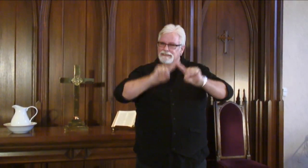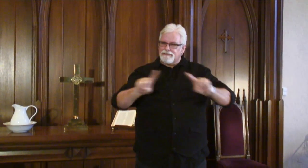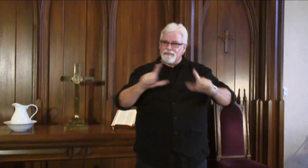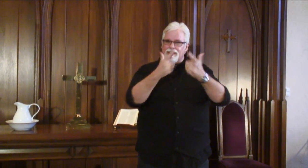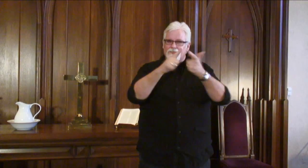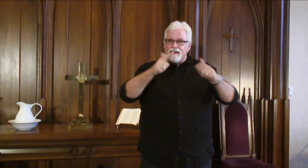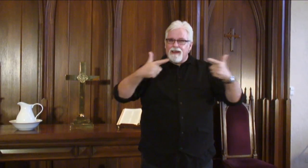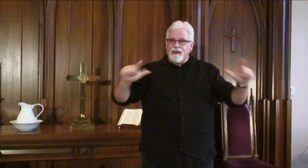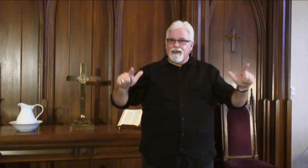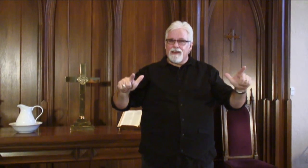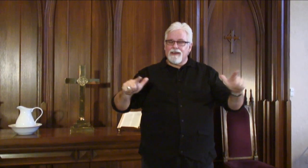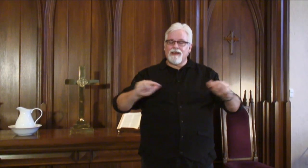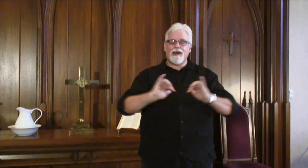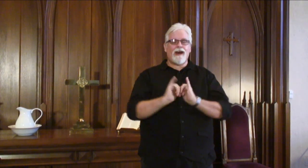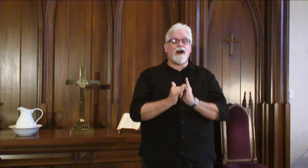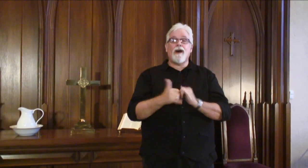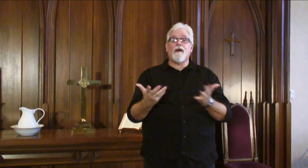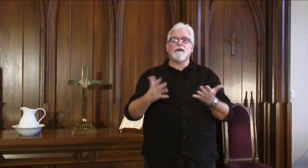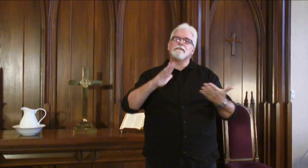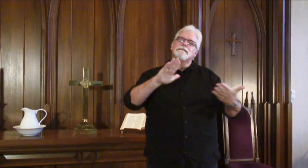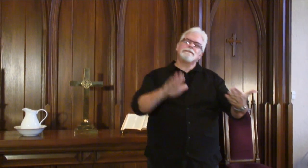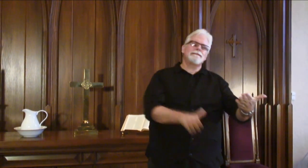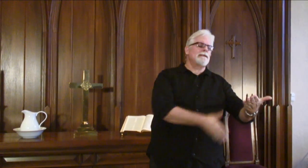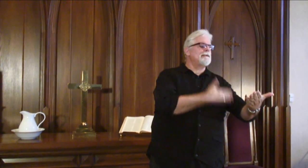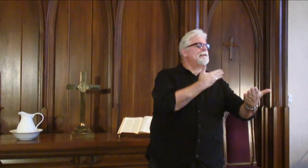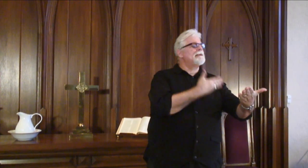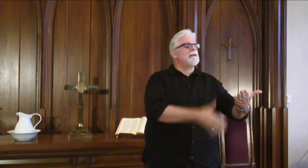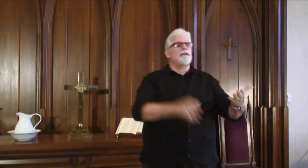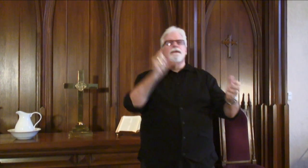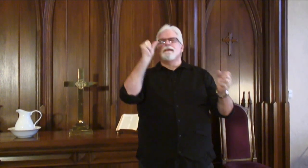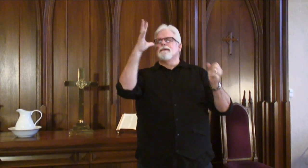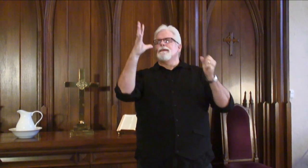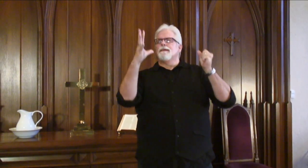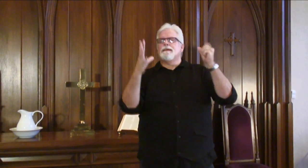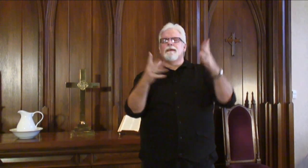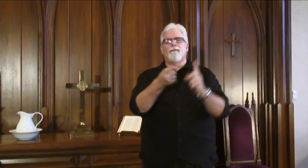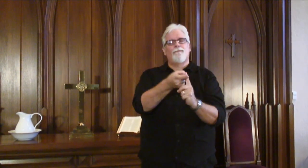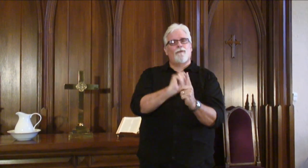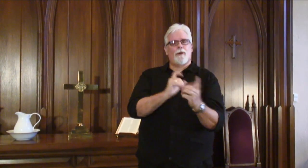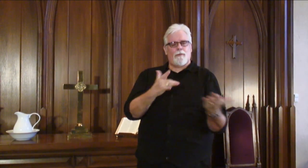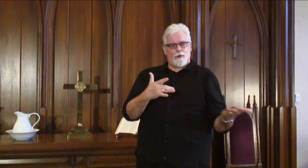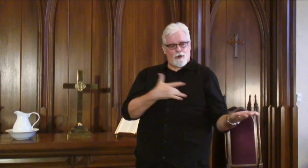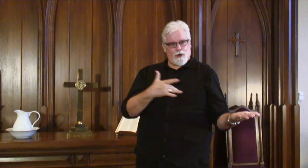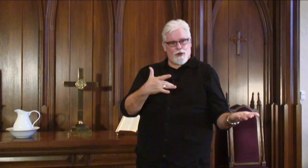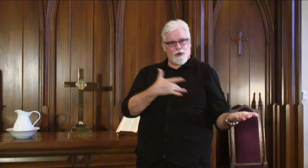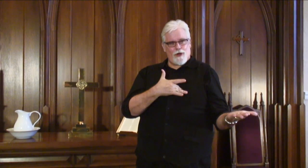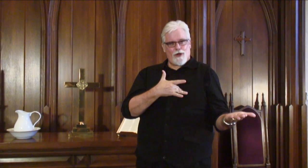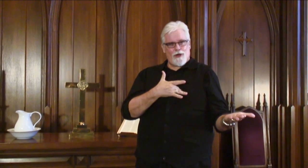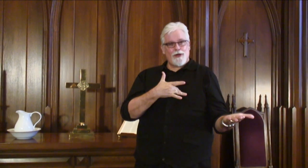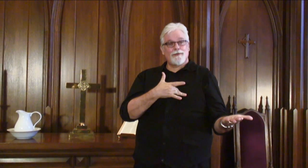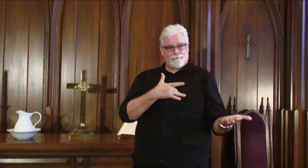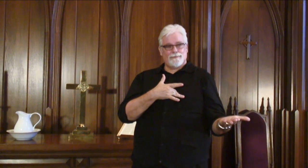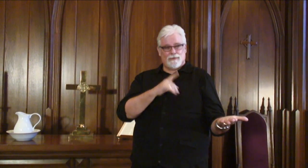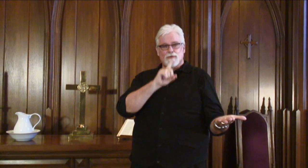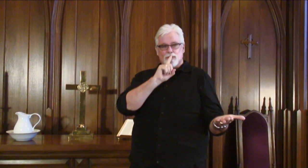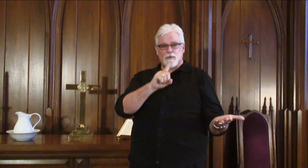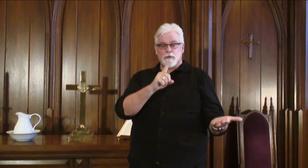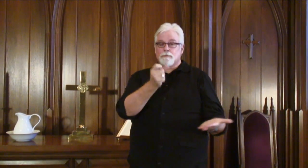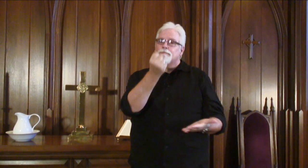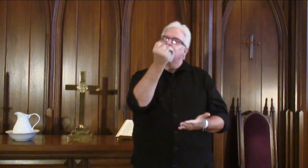taught deaf people in different languages how to sing in sign language from their heart.